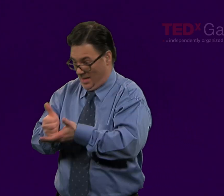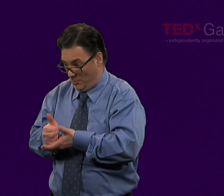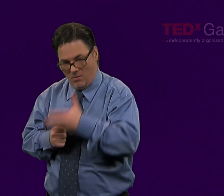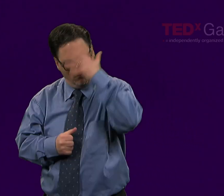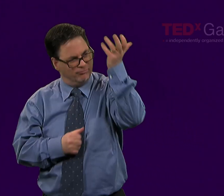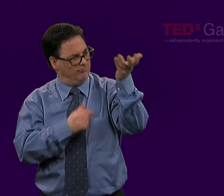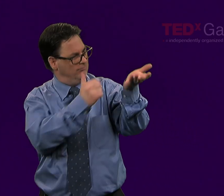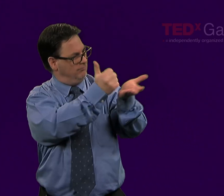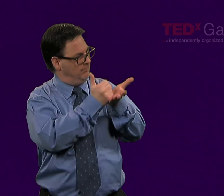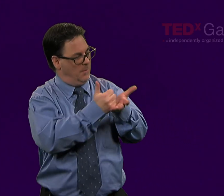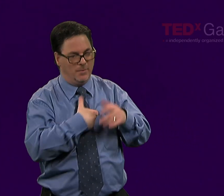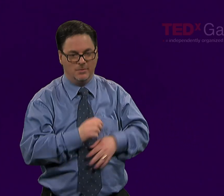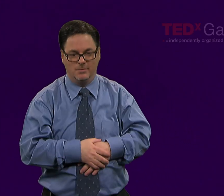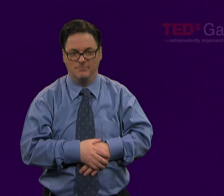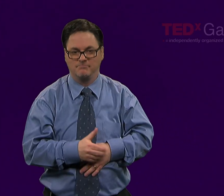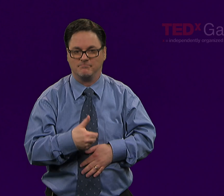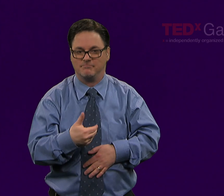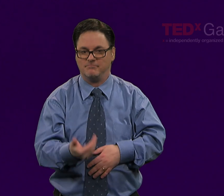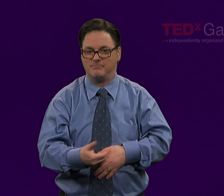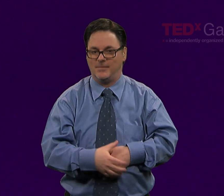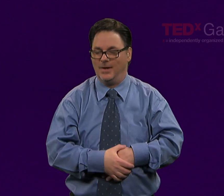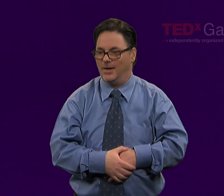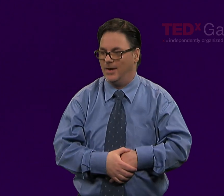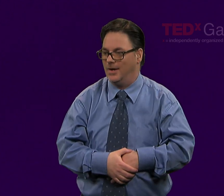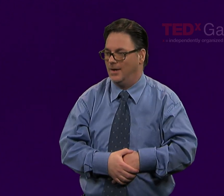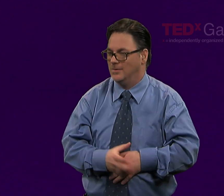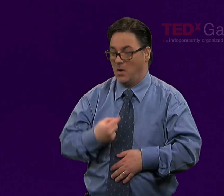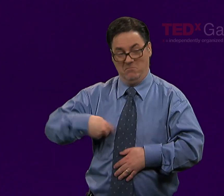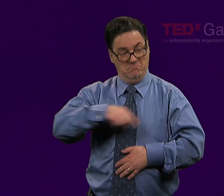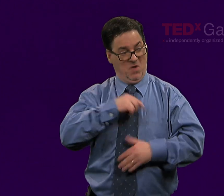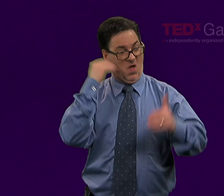That will prove a remedy for many of the problems that we have.